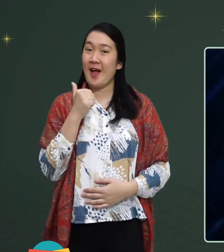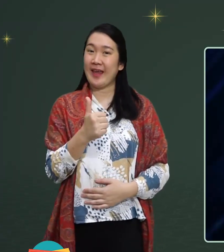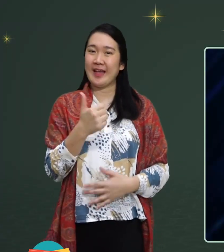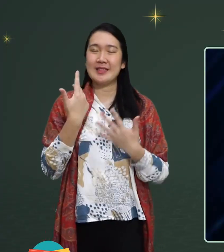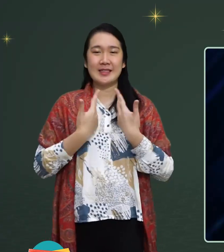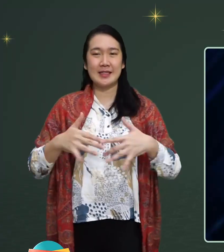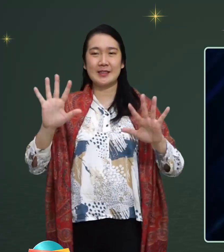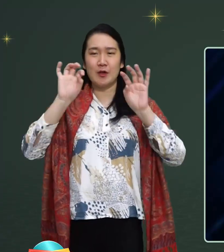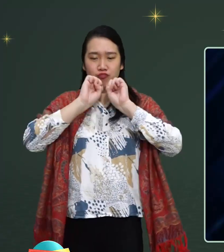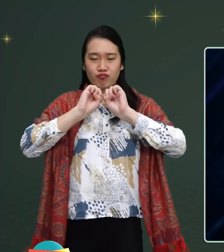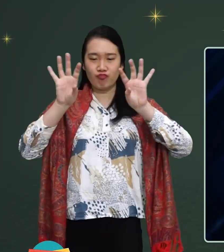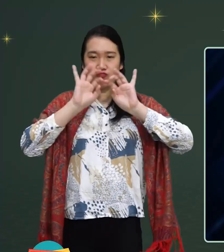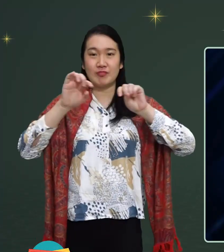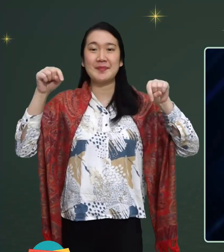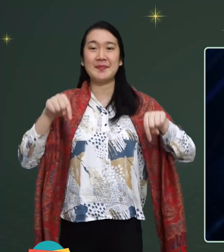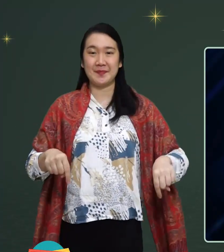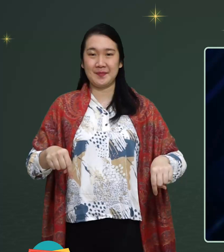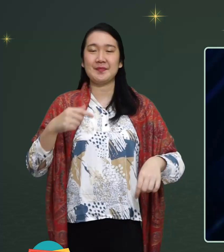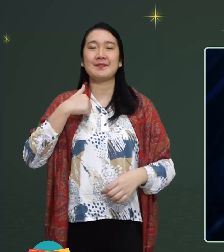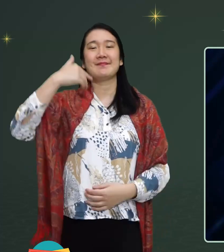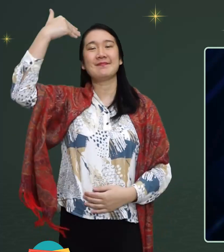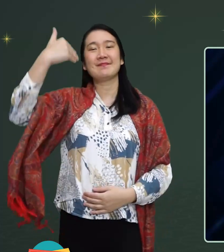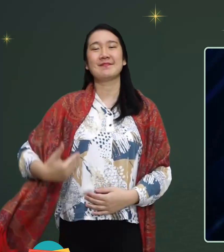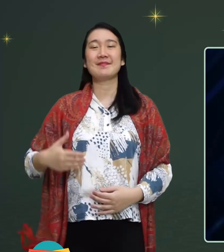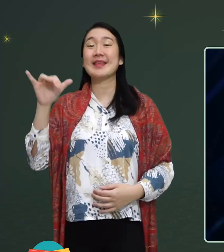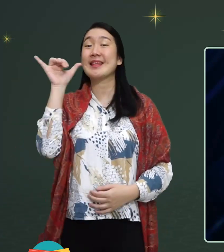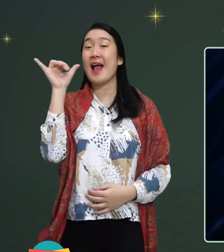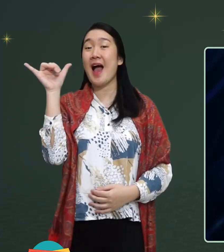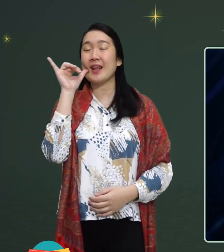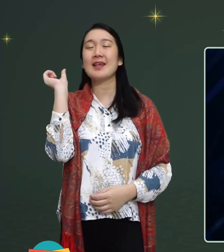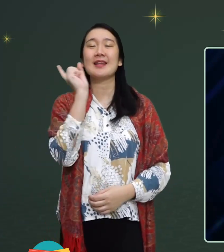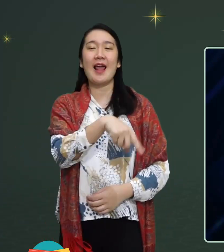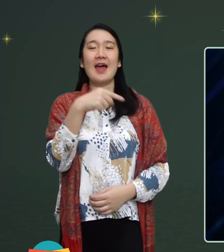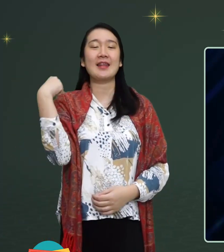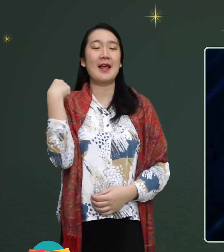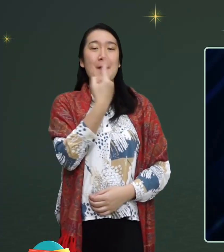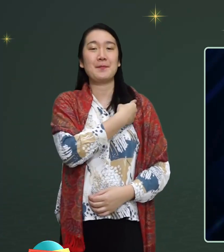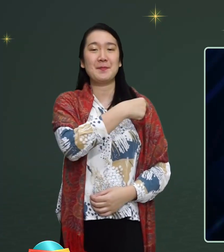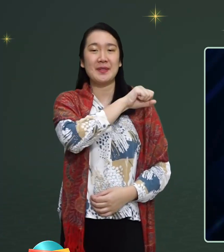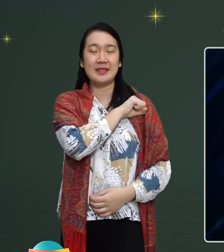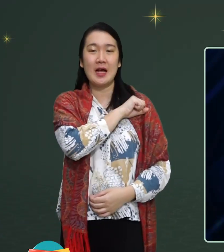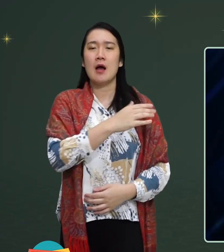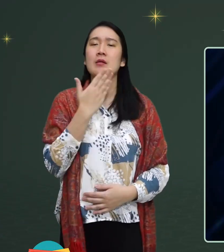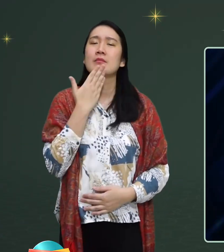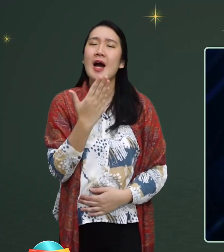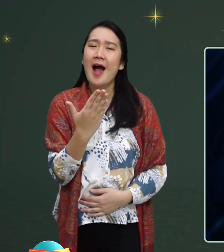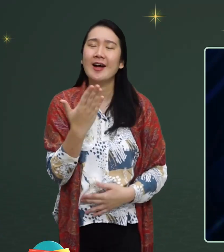Ok, finished with the information, I am Yani from KamiBijak.